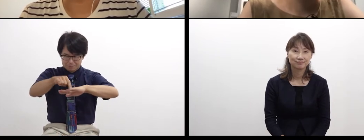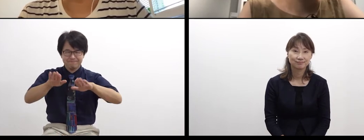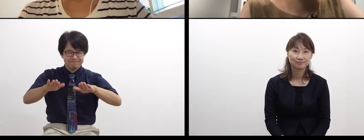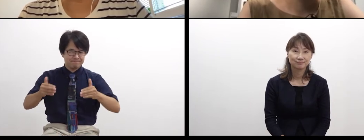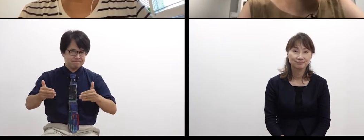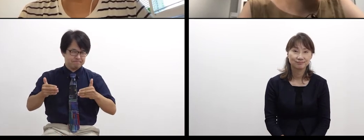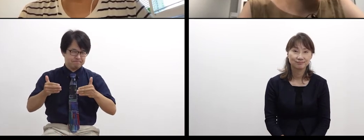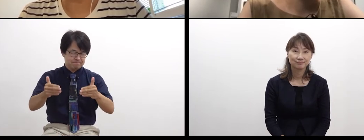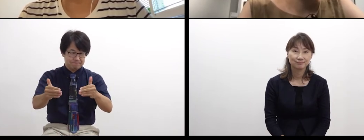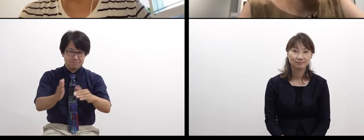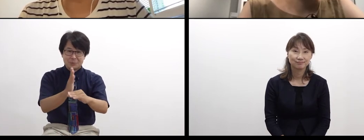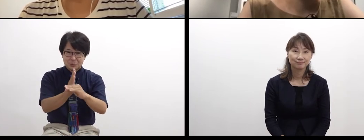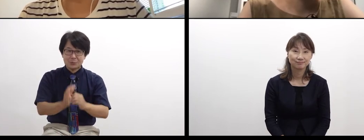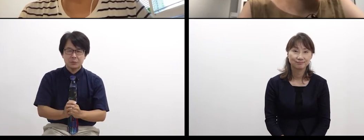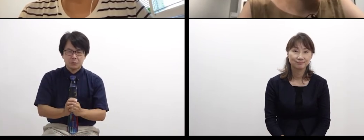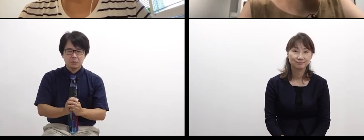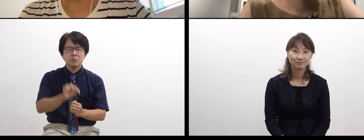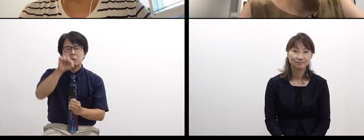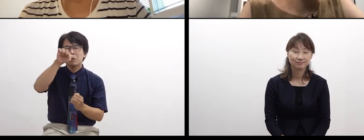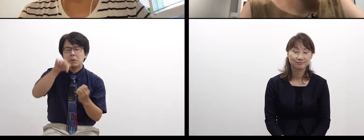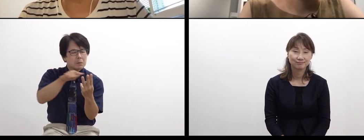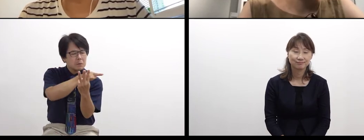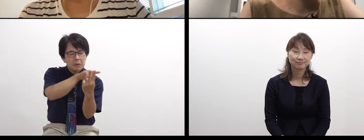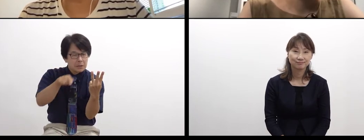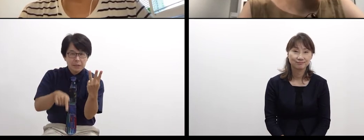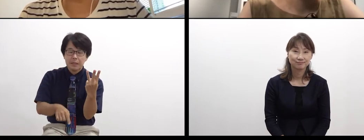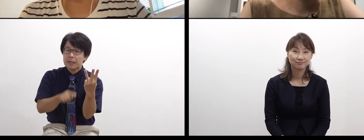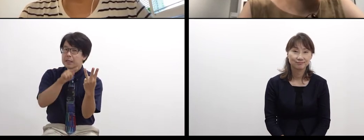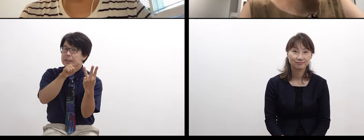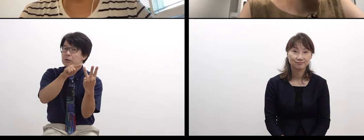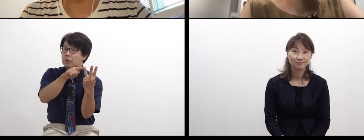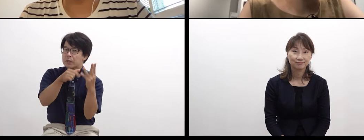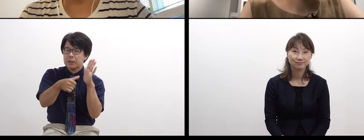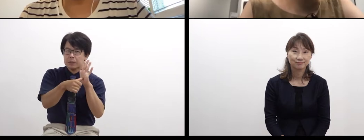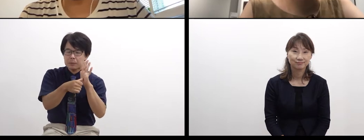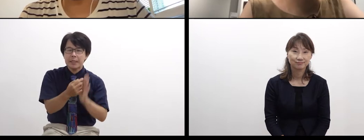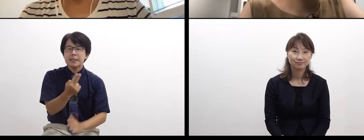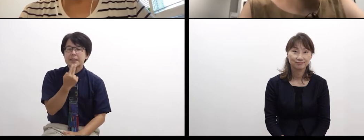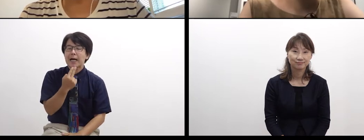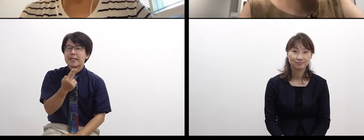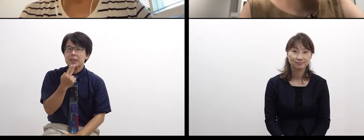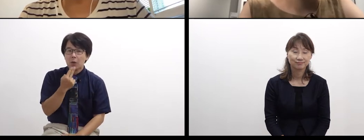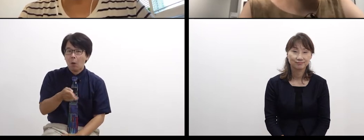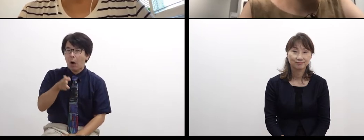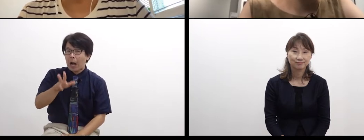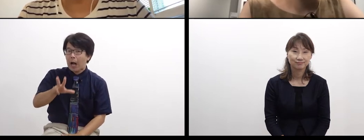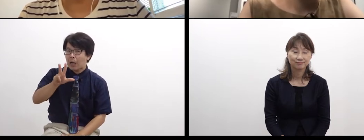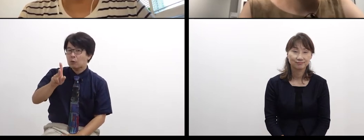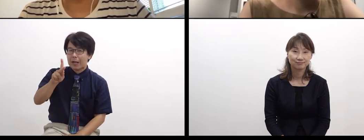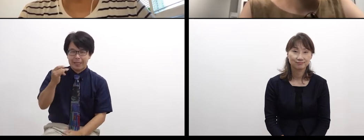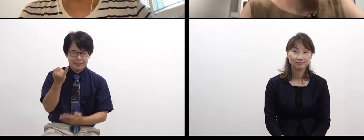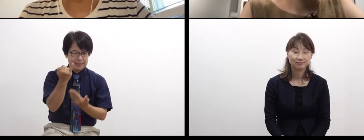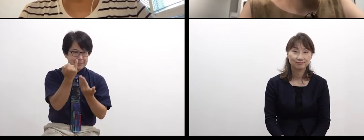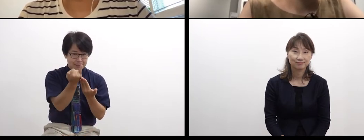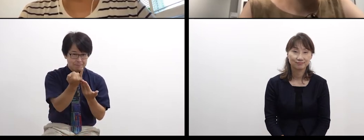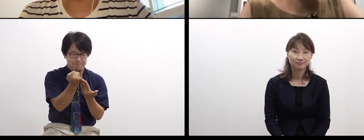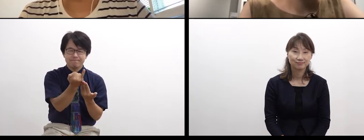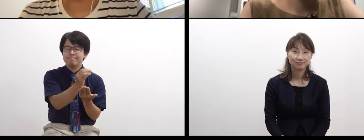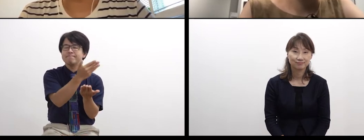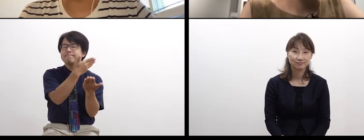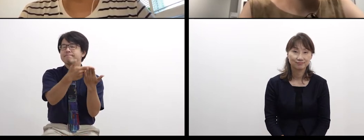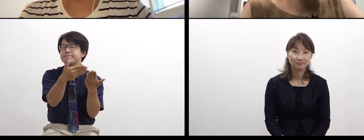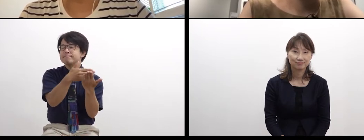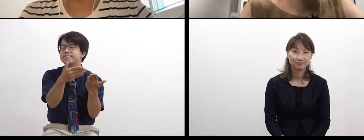One of the artist is Saito Haruka, a painter,